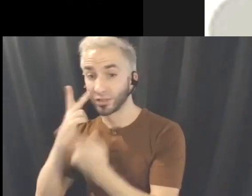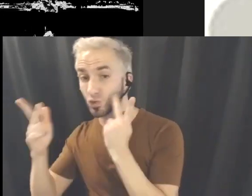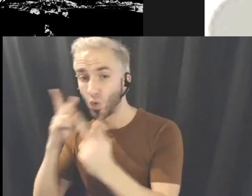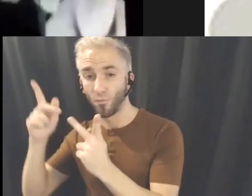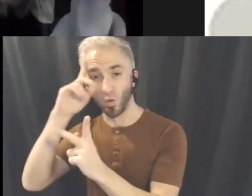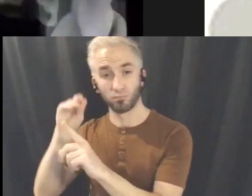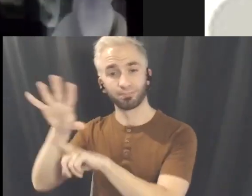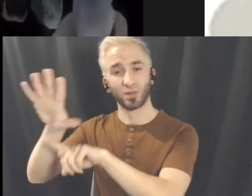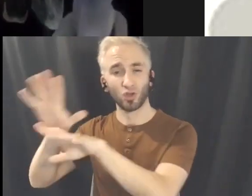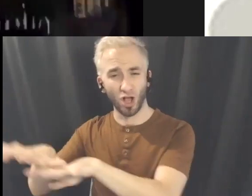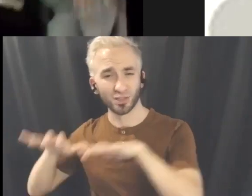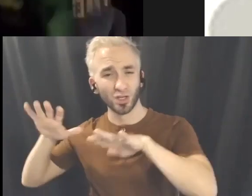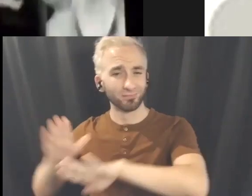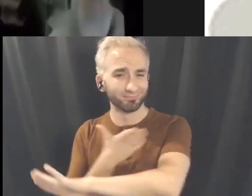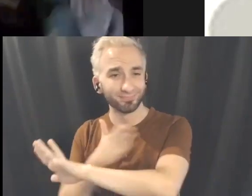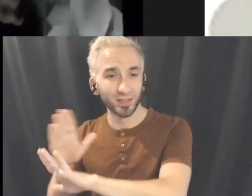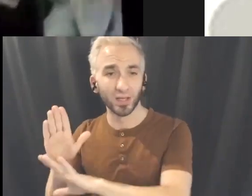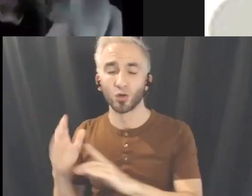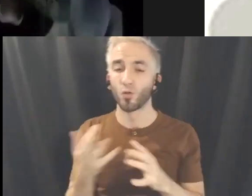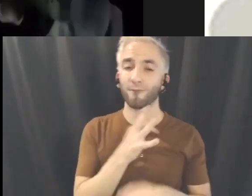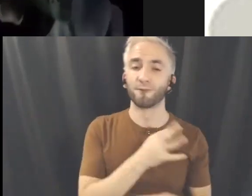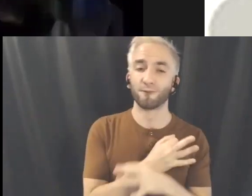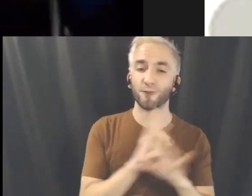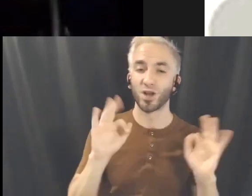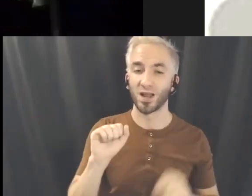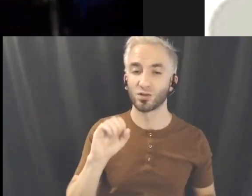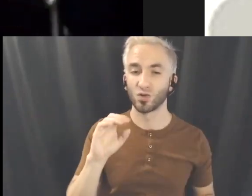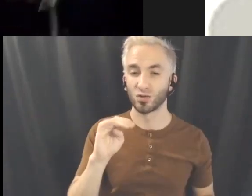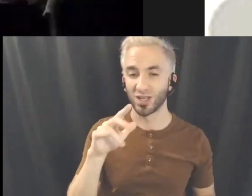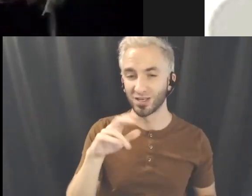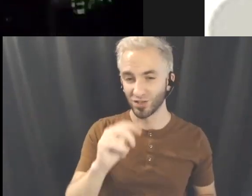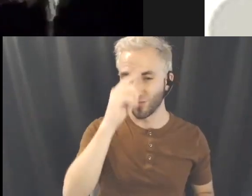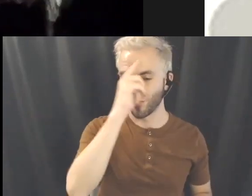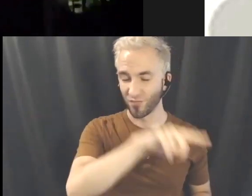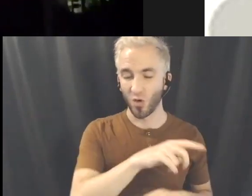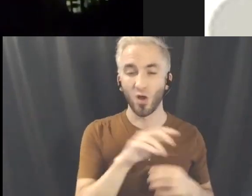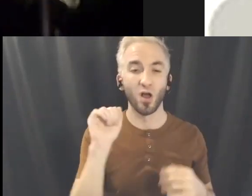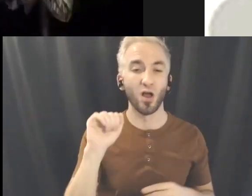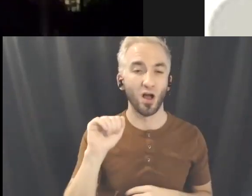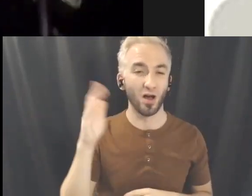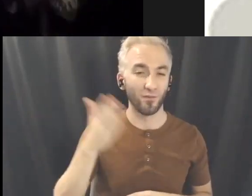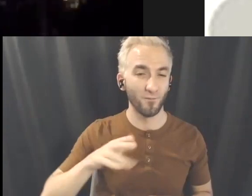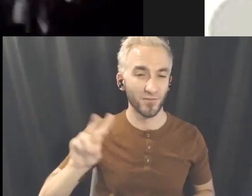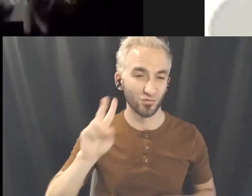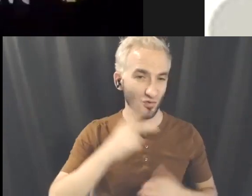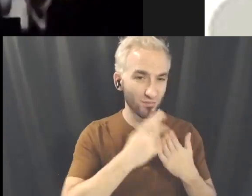to free associative image generation for audio visual projects intended for the screen.